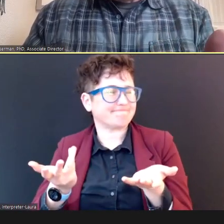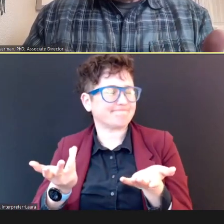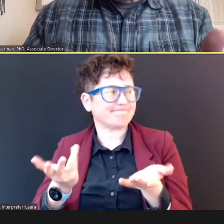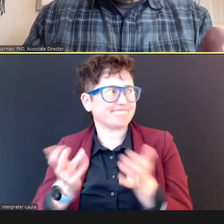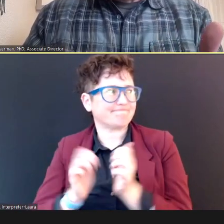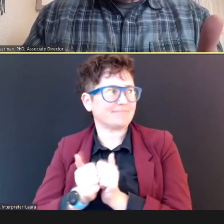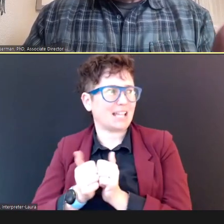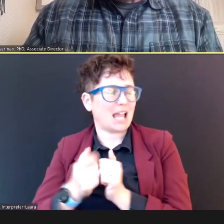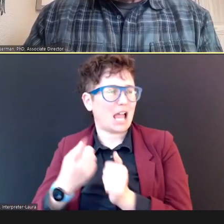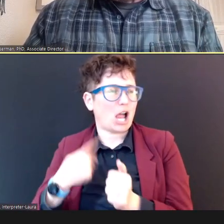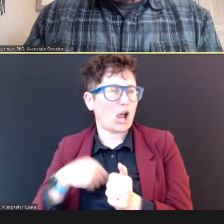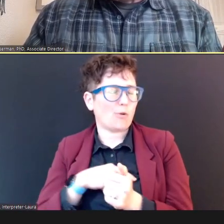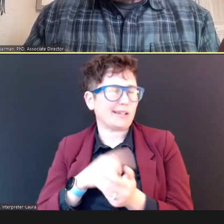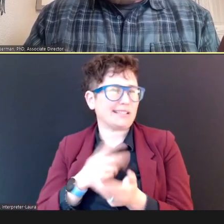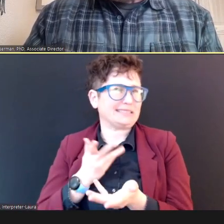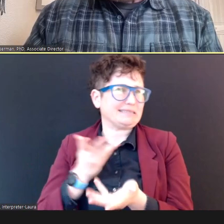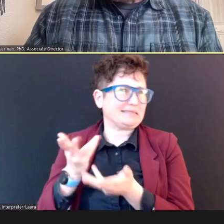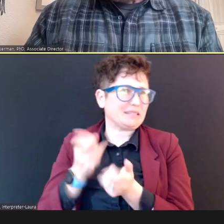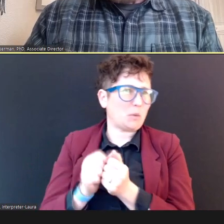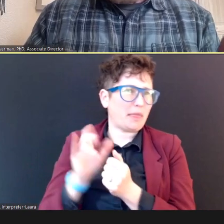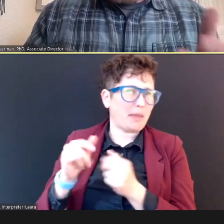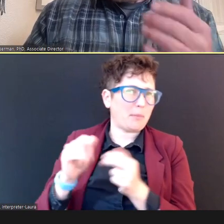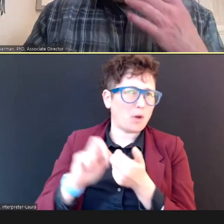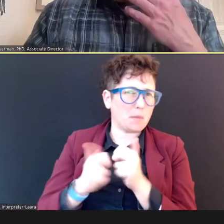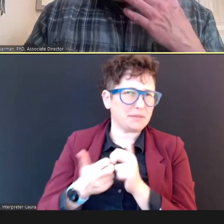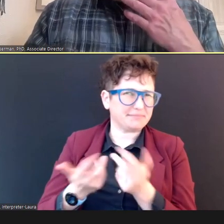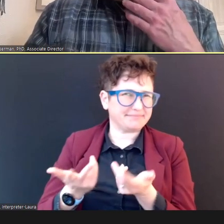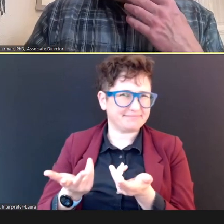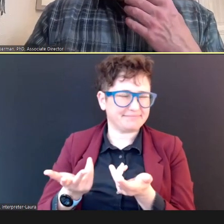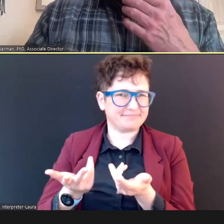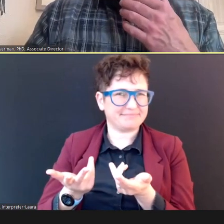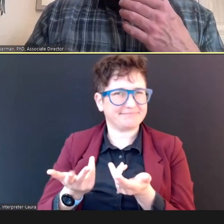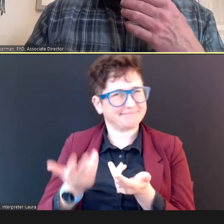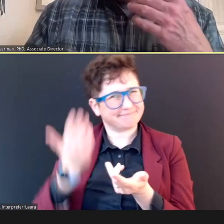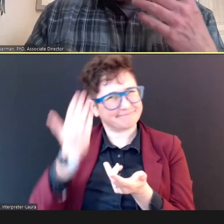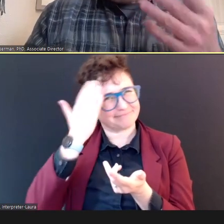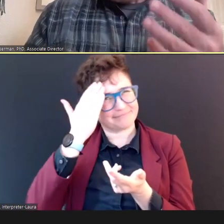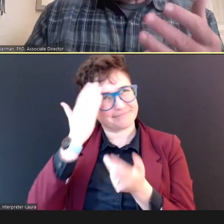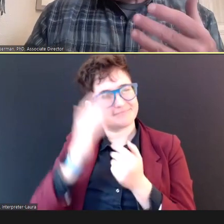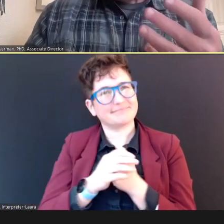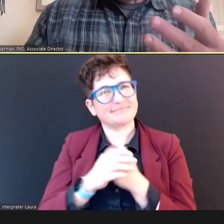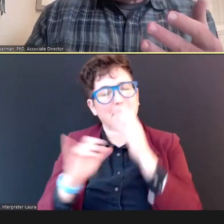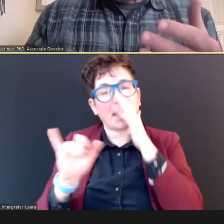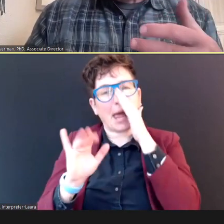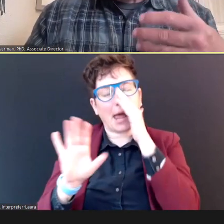You know, -- and this is, like, I'll add: Knowing that the bell